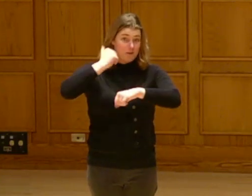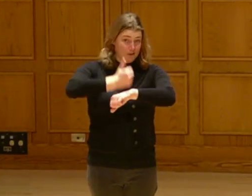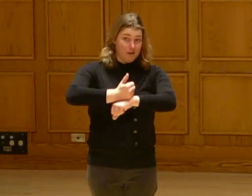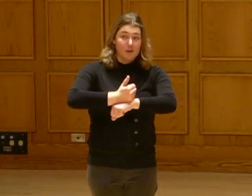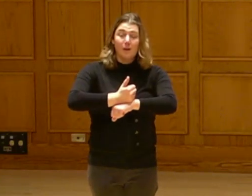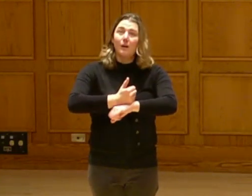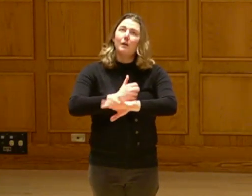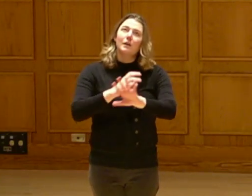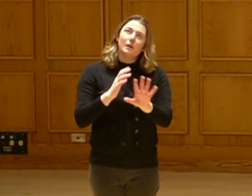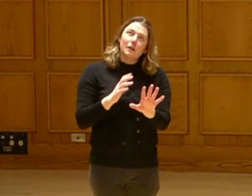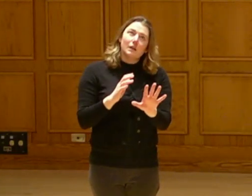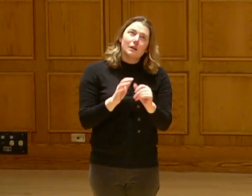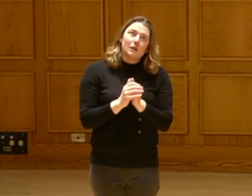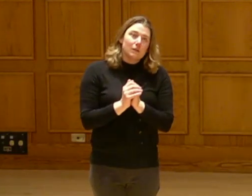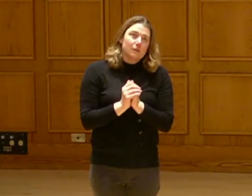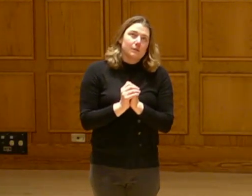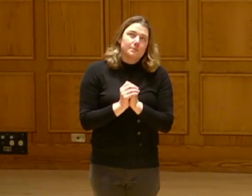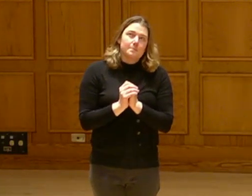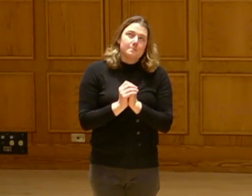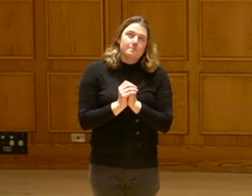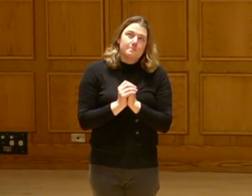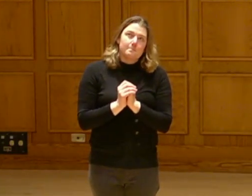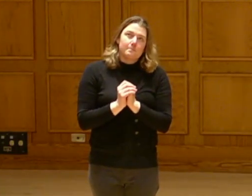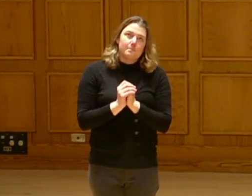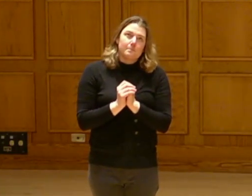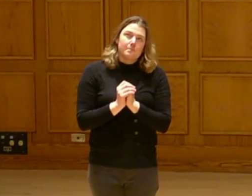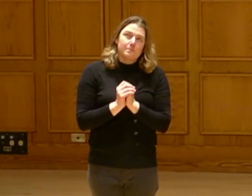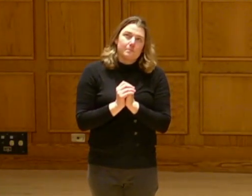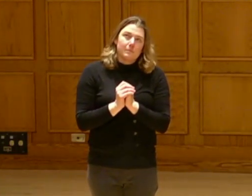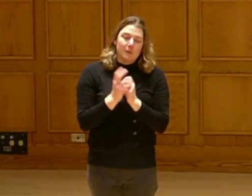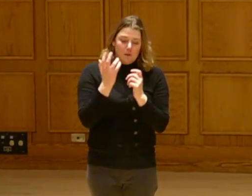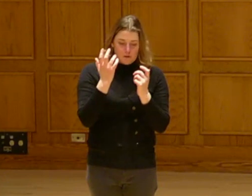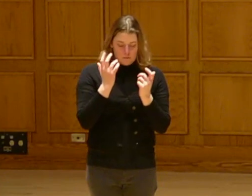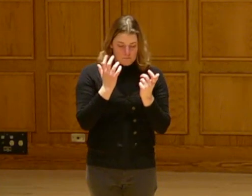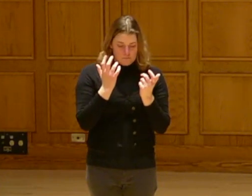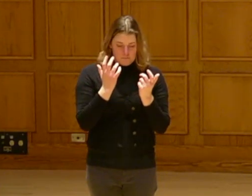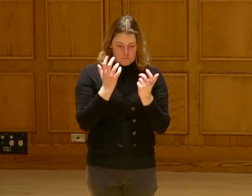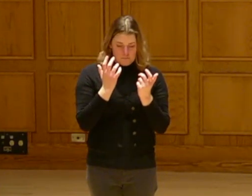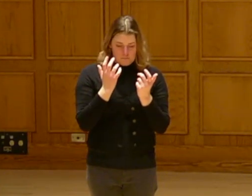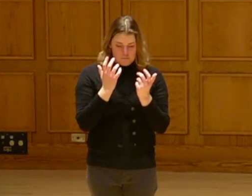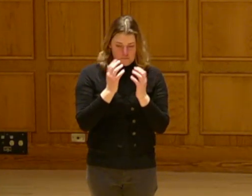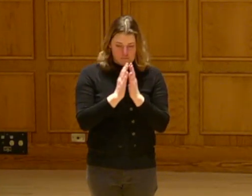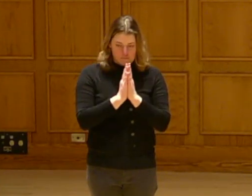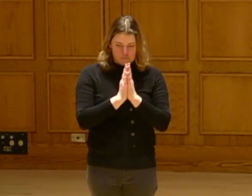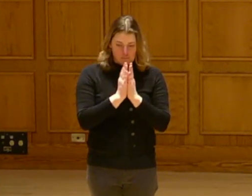You know, I don't think we think about how powerful or how much